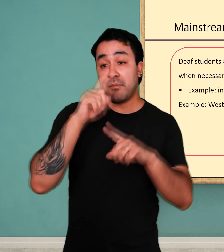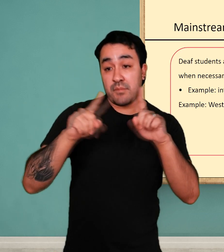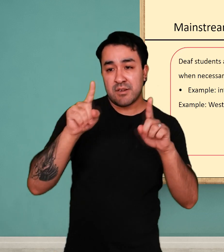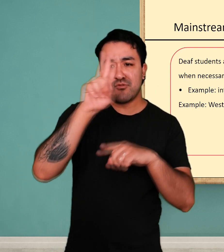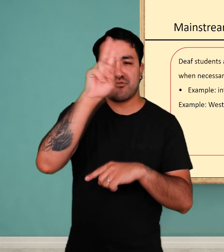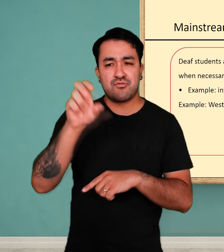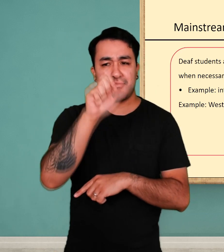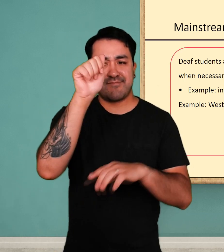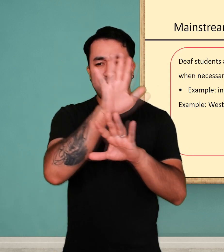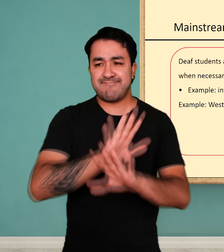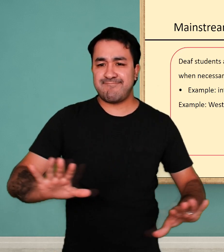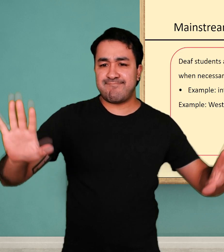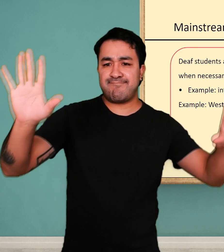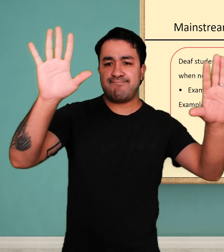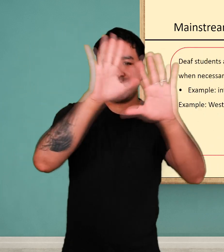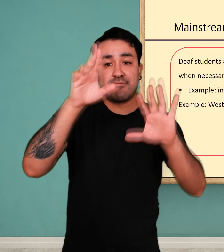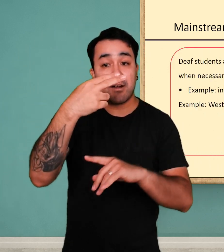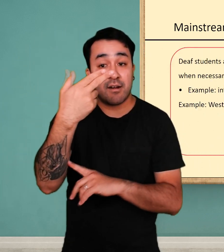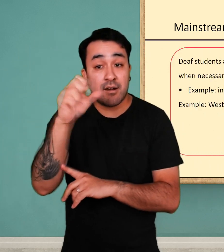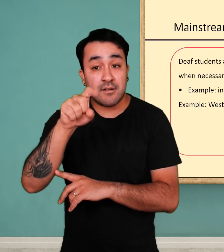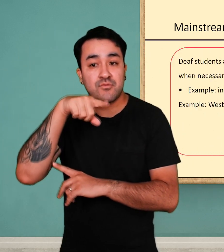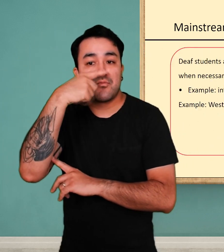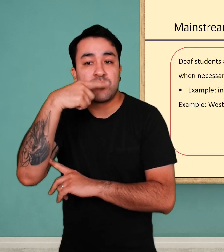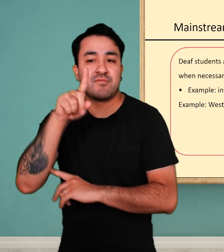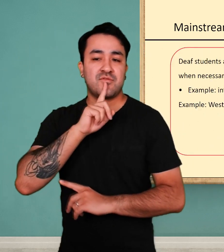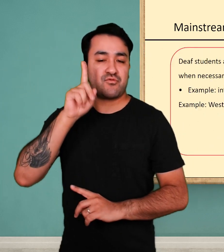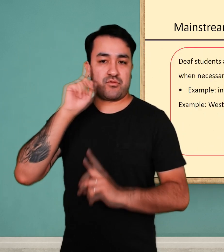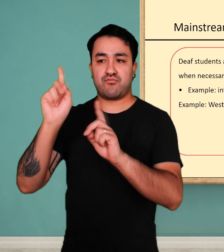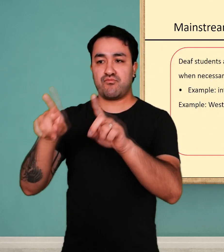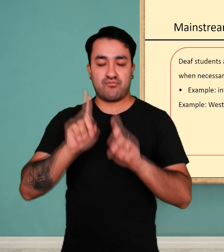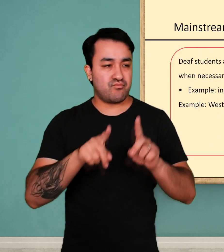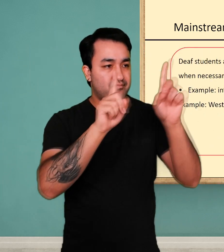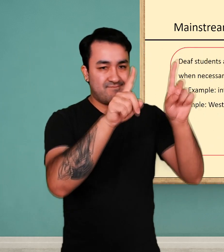the categories; later, we will discuss how these students navigate a mainstream program.